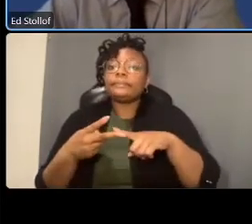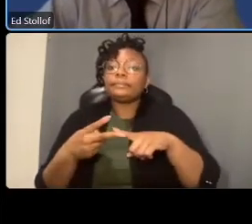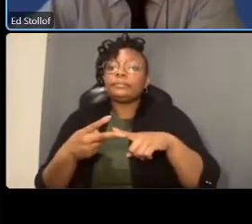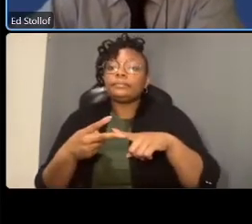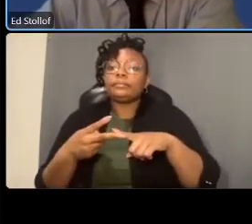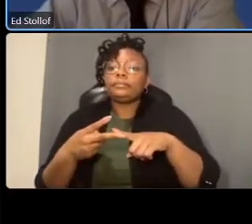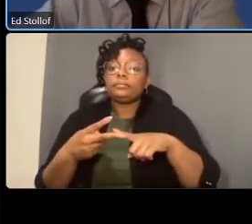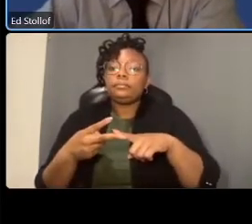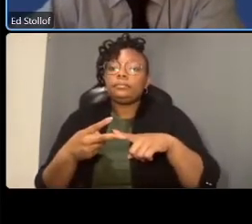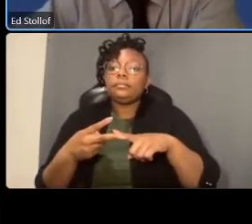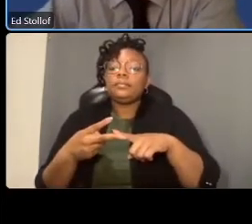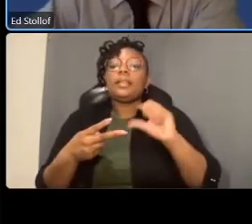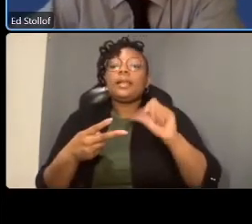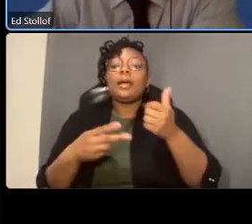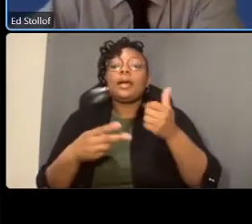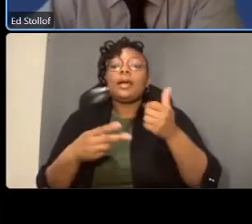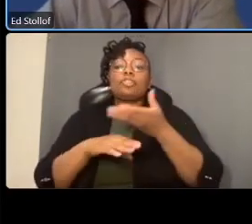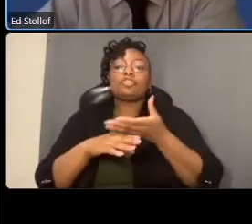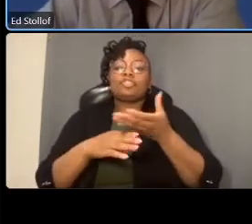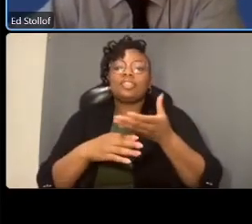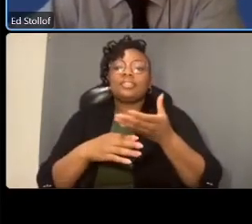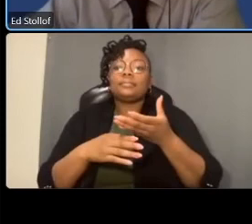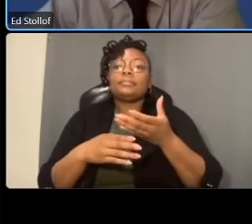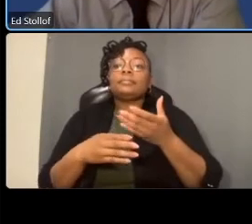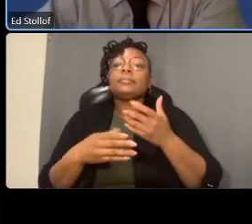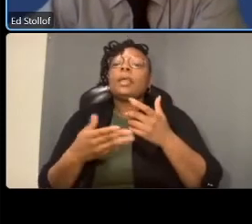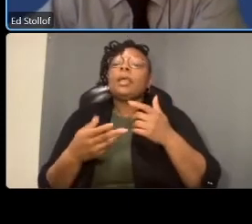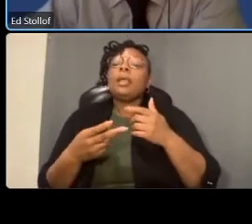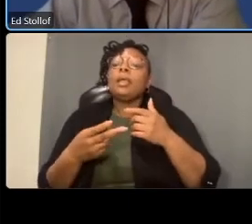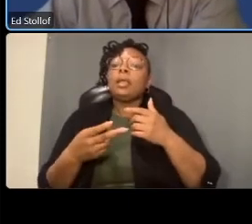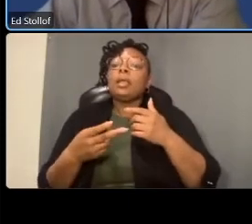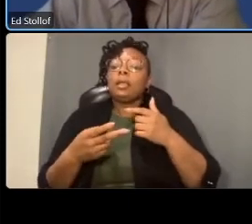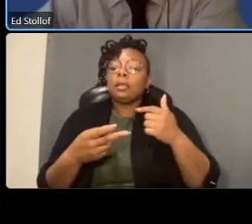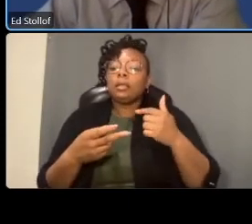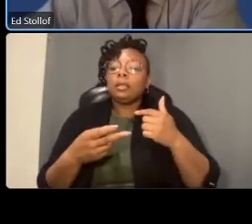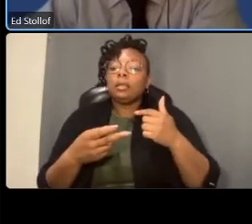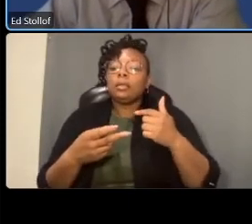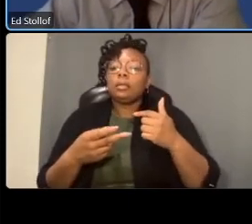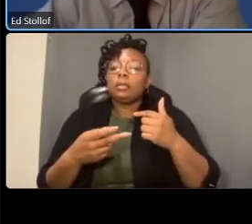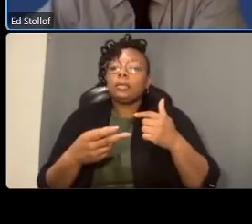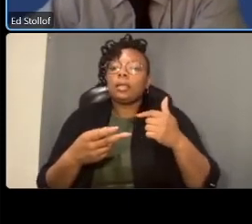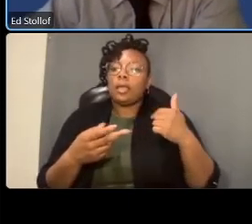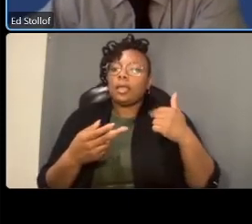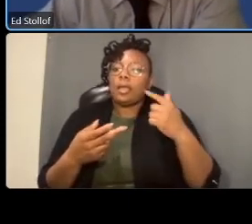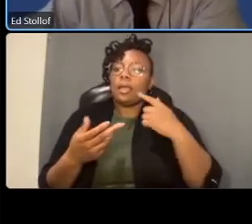procurements in the district are pretty complex uh and and they generally take between